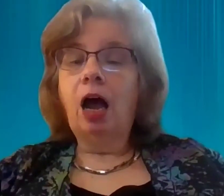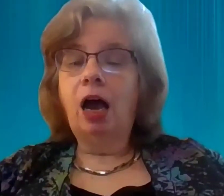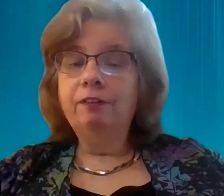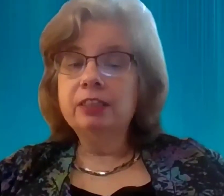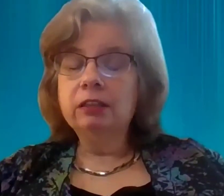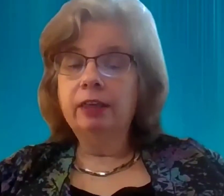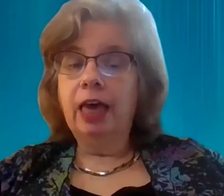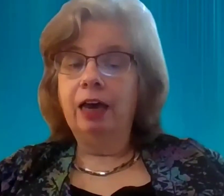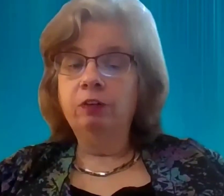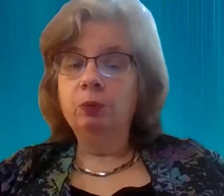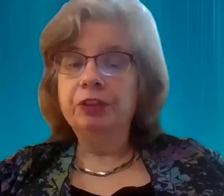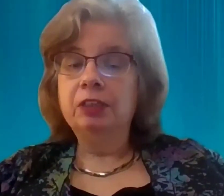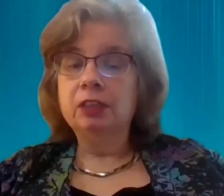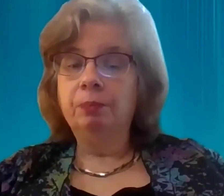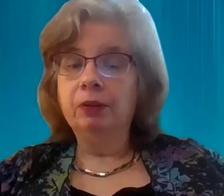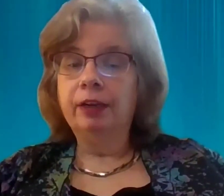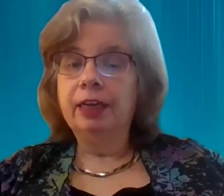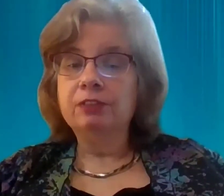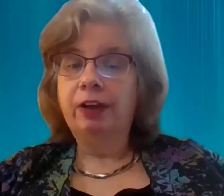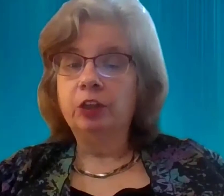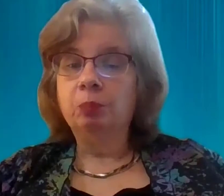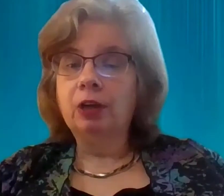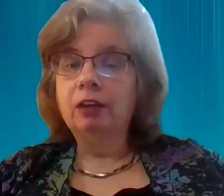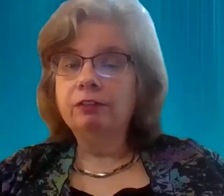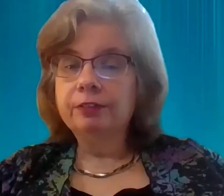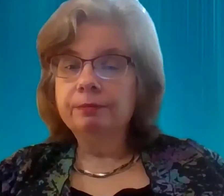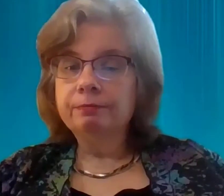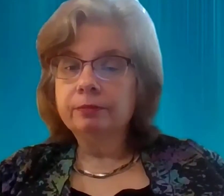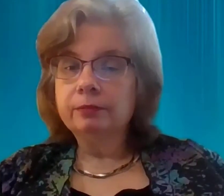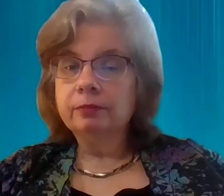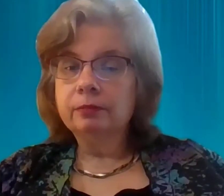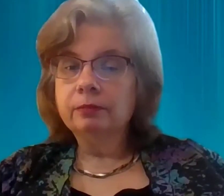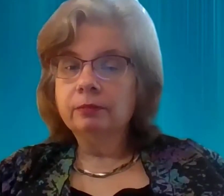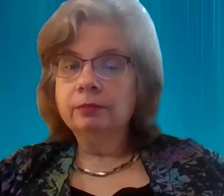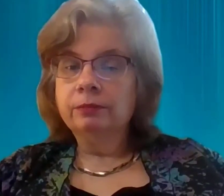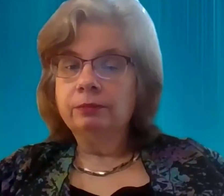Obviously, everyone with a disability has a valuable life,